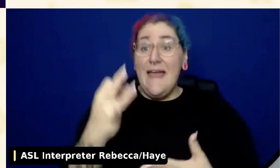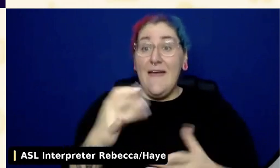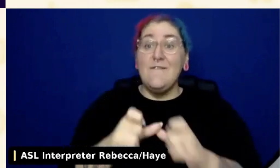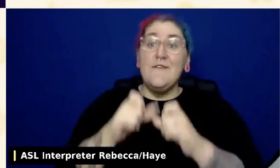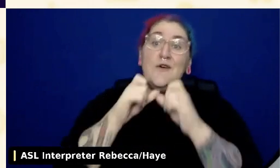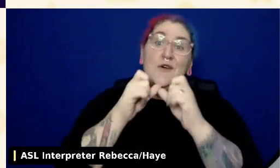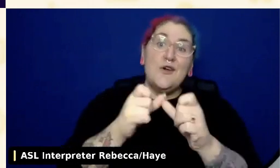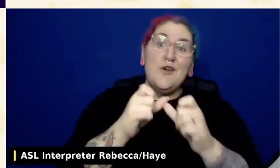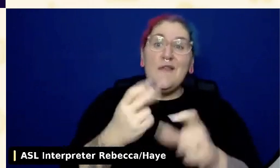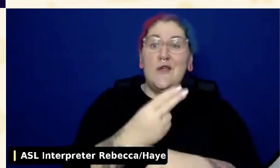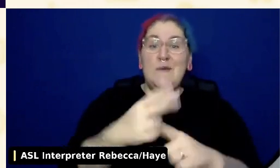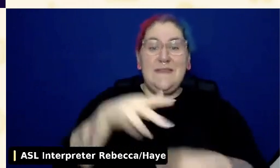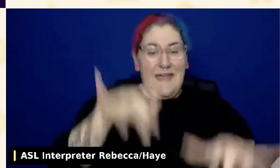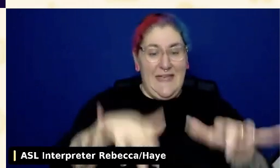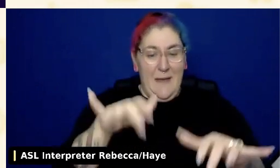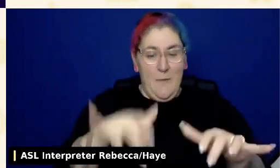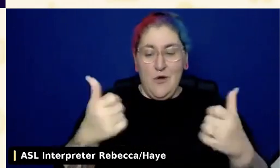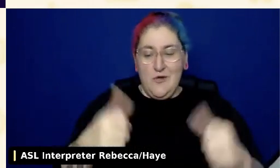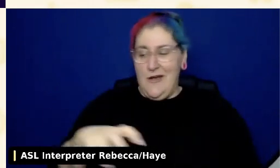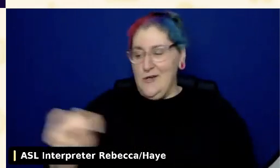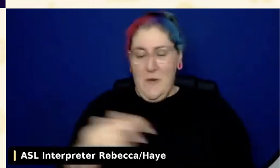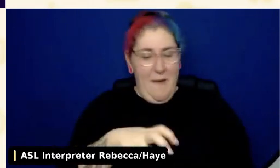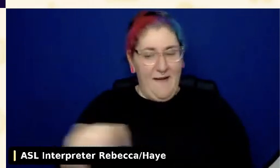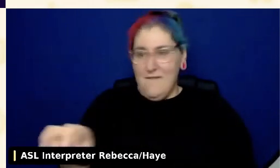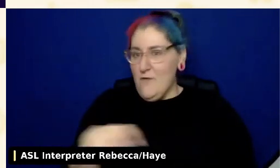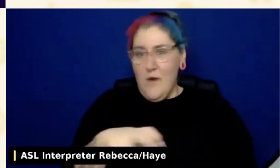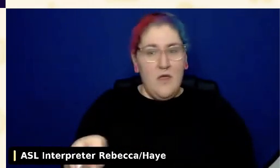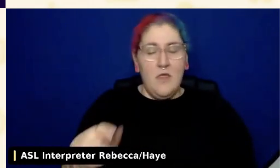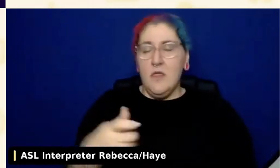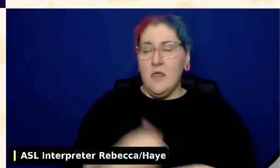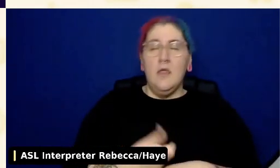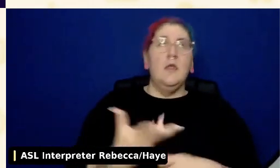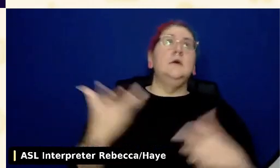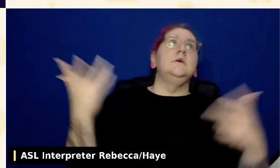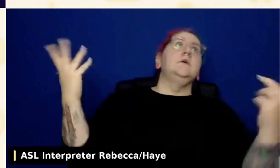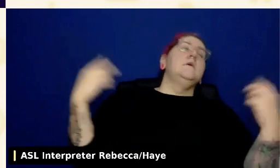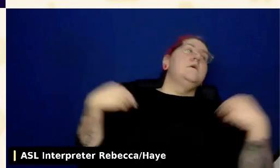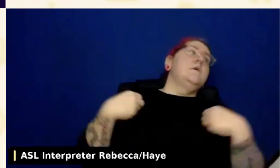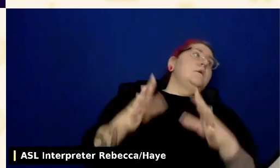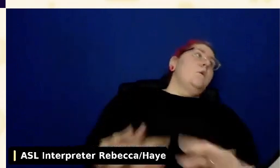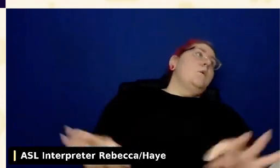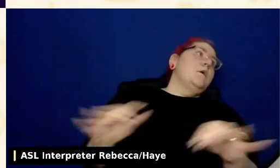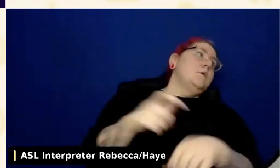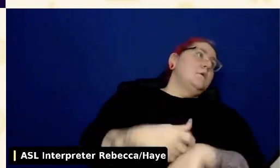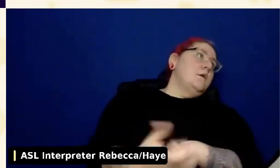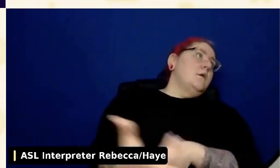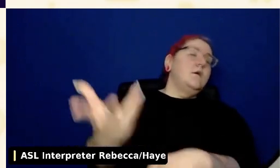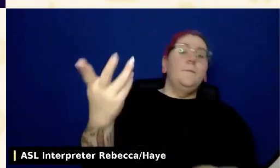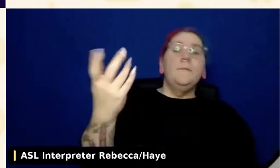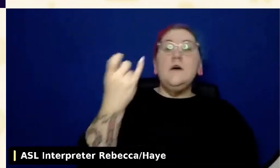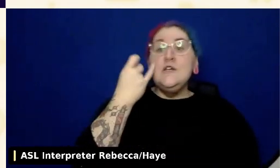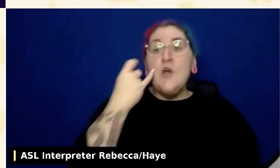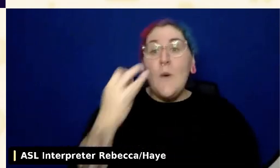So if a control can only be used with a pointer, you can use it. But what's the cost?